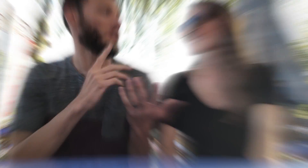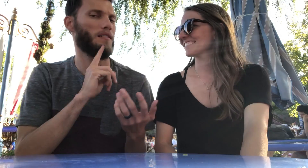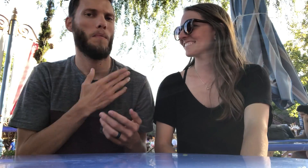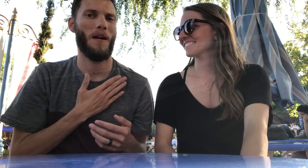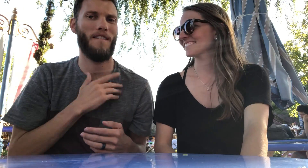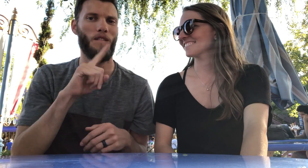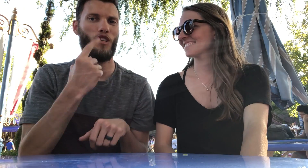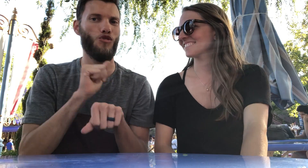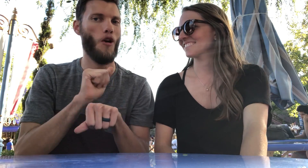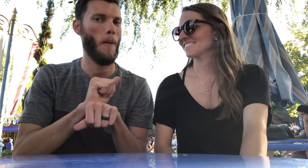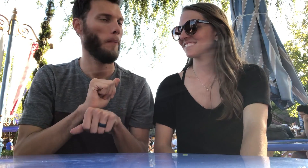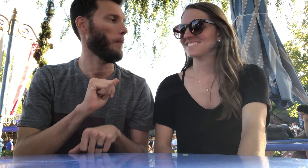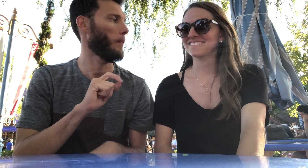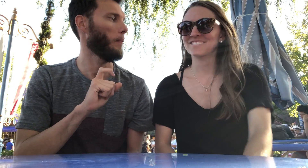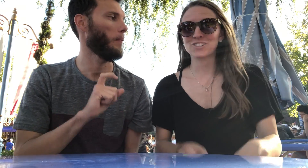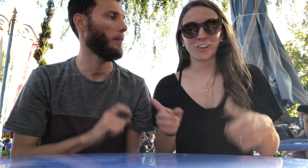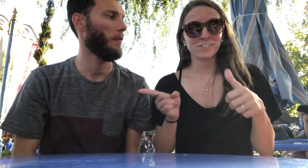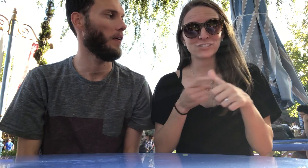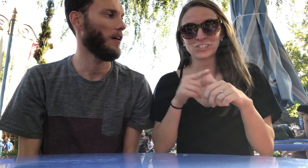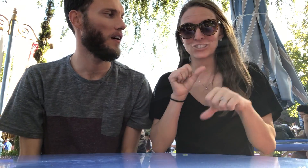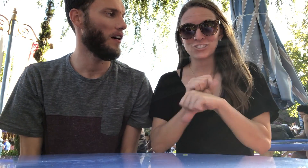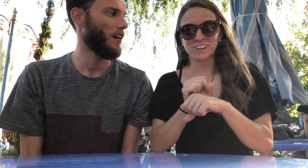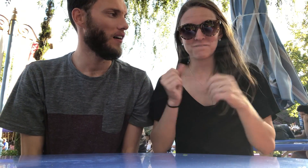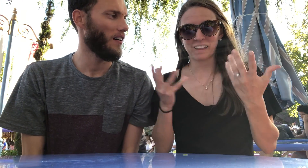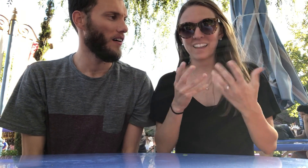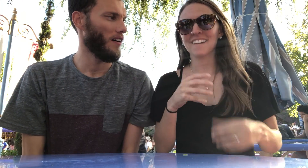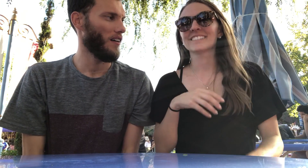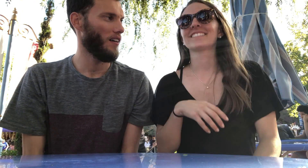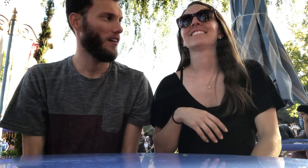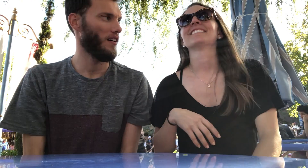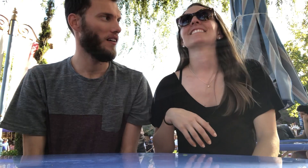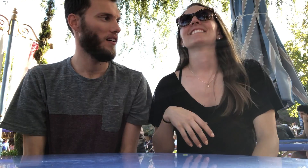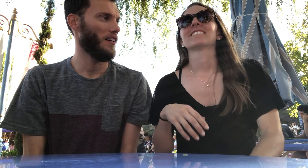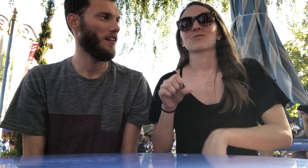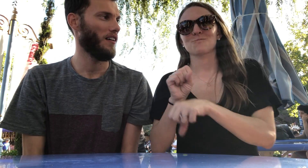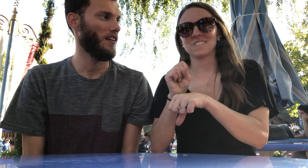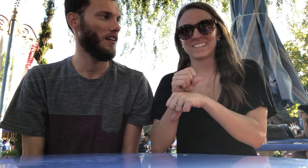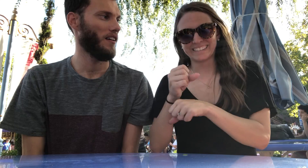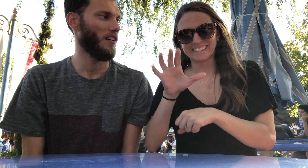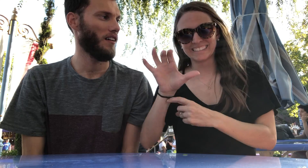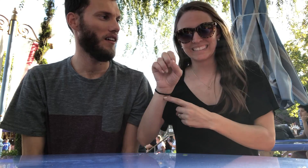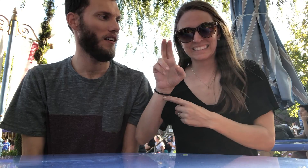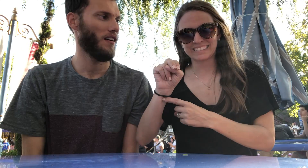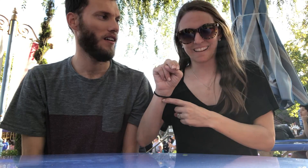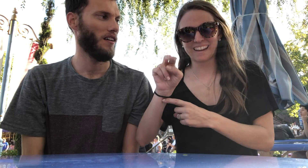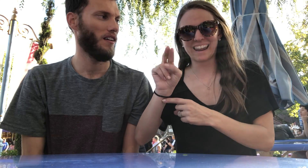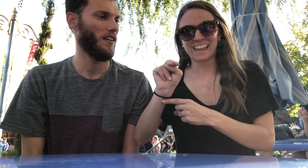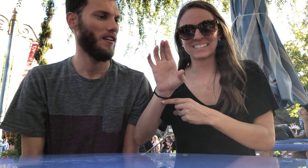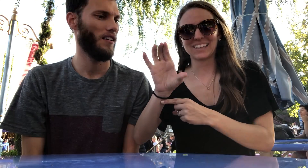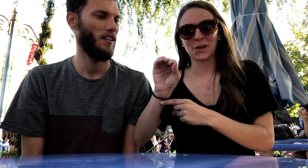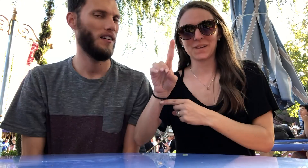What was my first job? Your first job was working at CSUN at the NCOD.